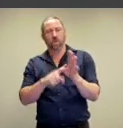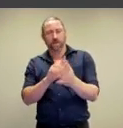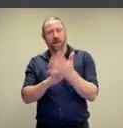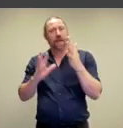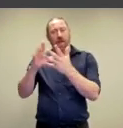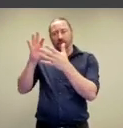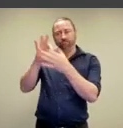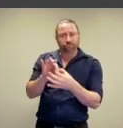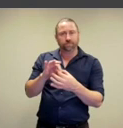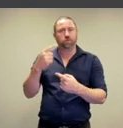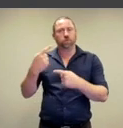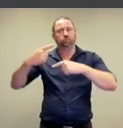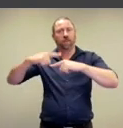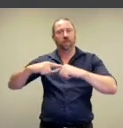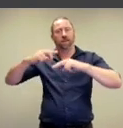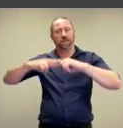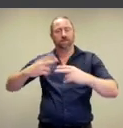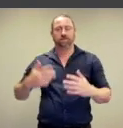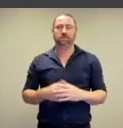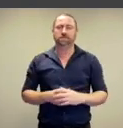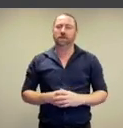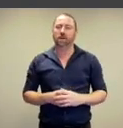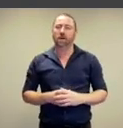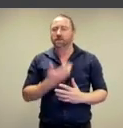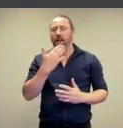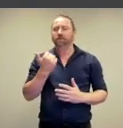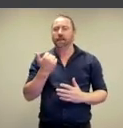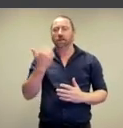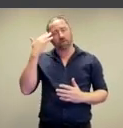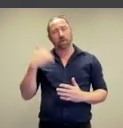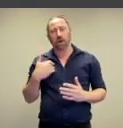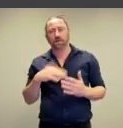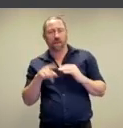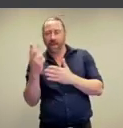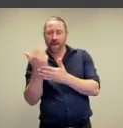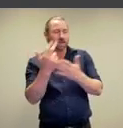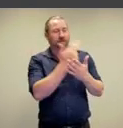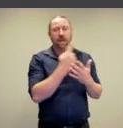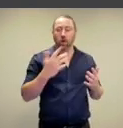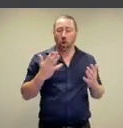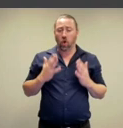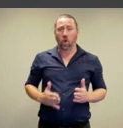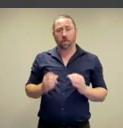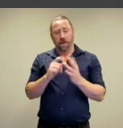two bodies and their relationship. So there's a kind of wonderful reminder